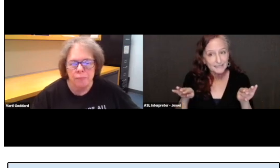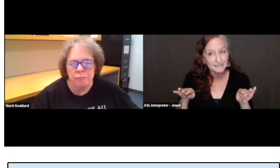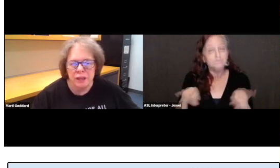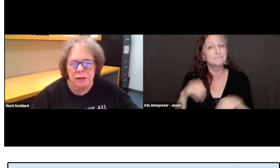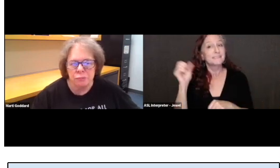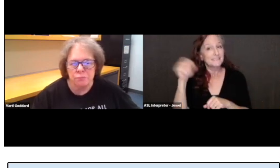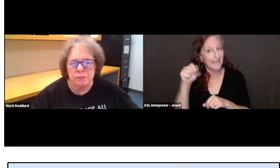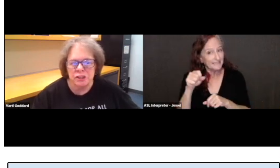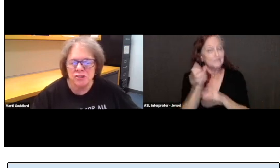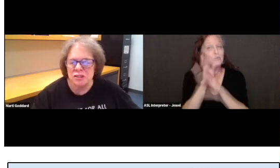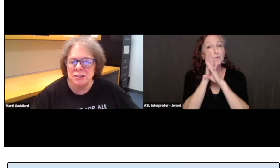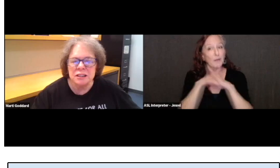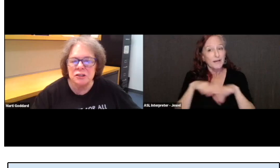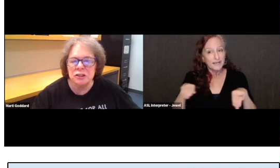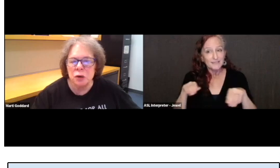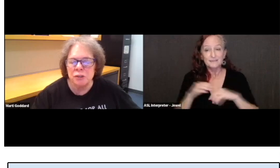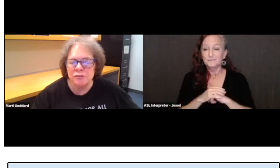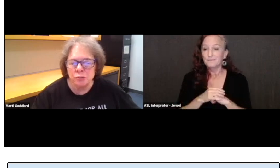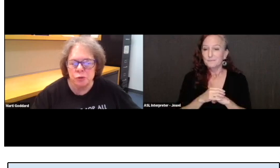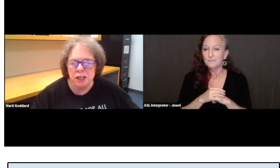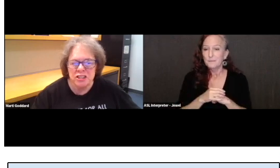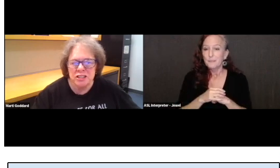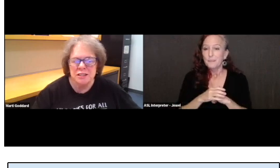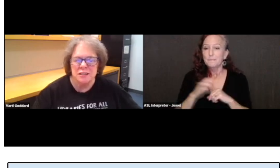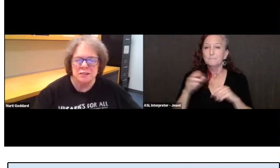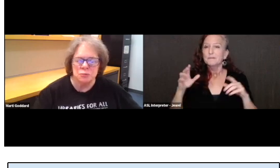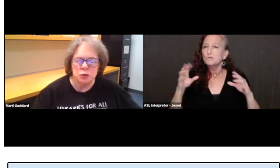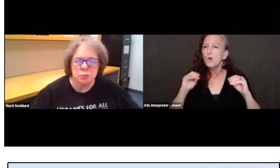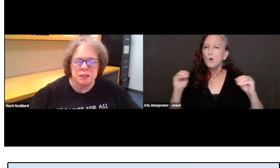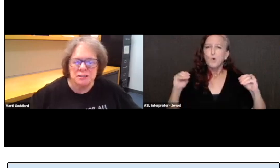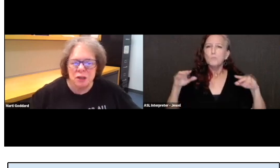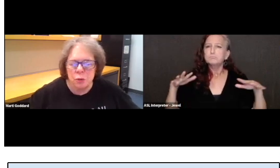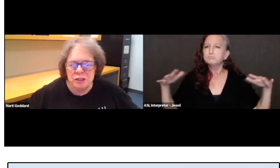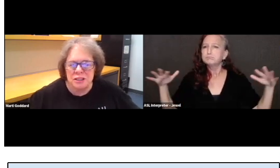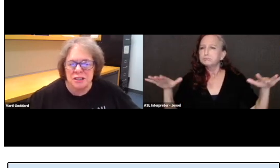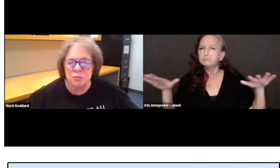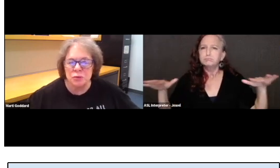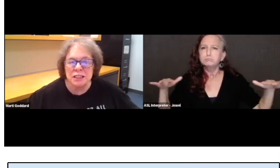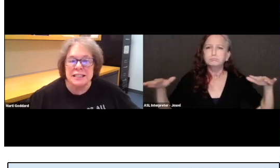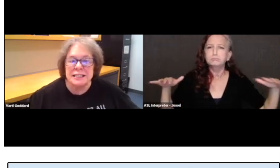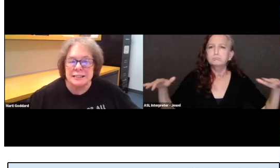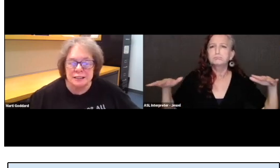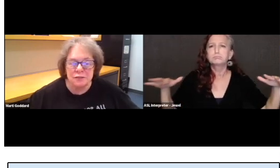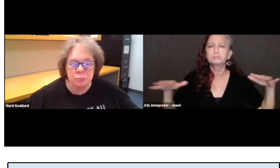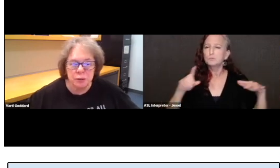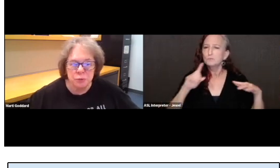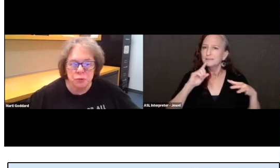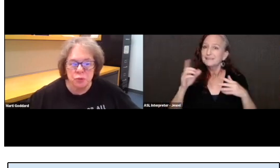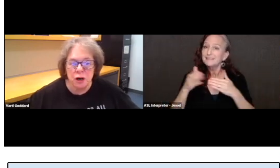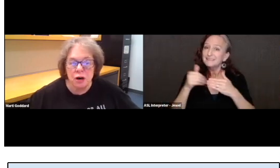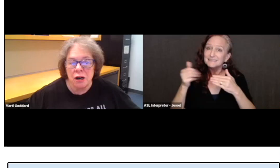There's little or no reverberation in this room and so, it's really easy for people who are hard